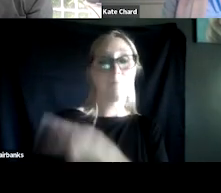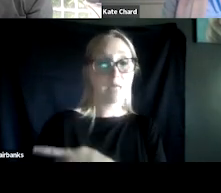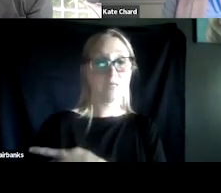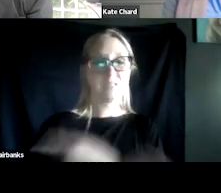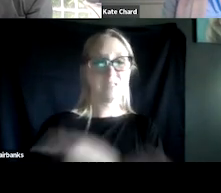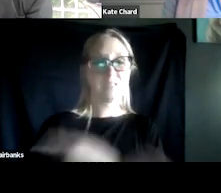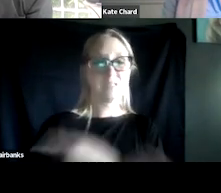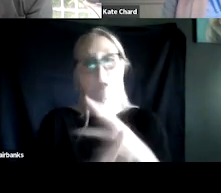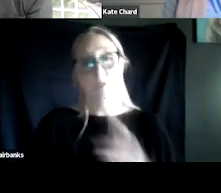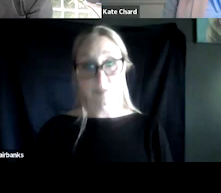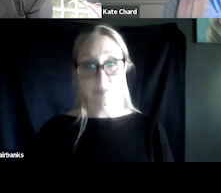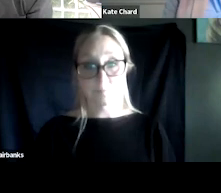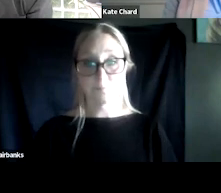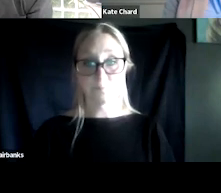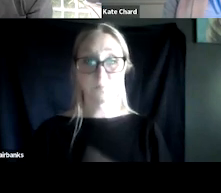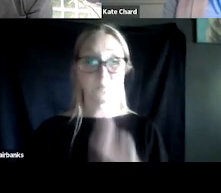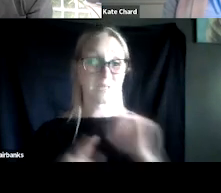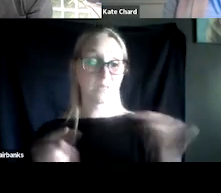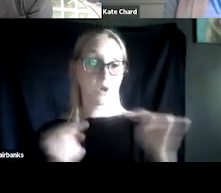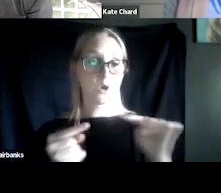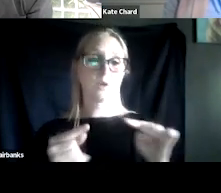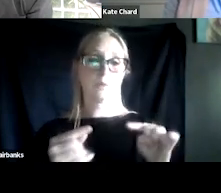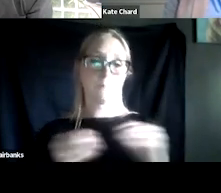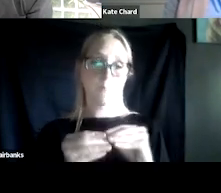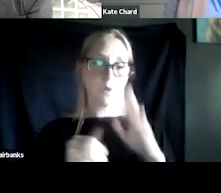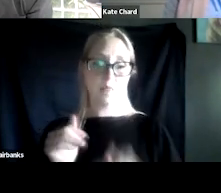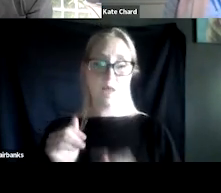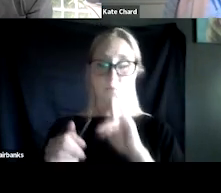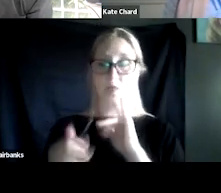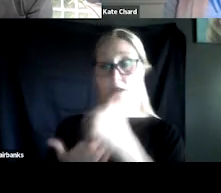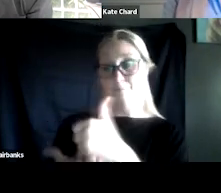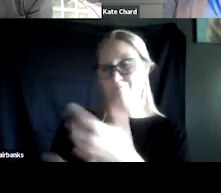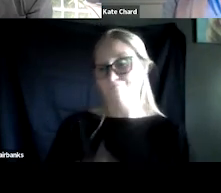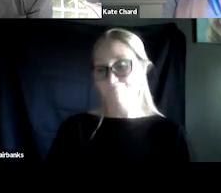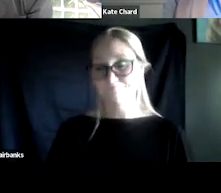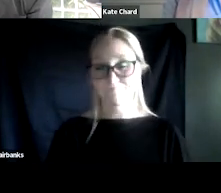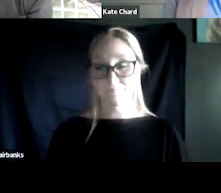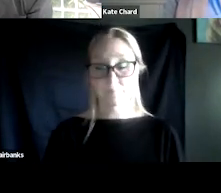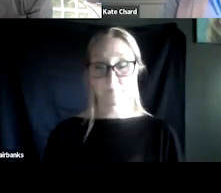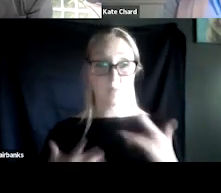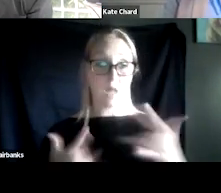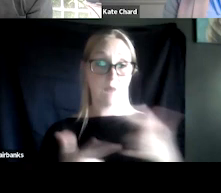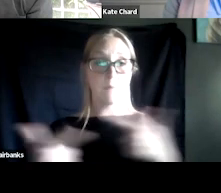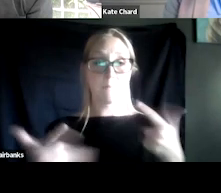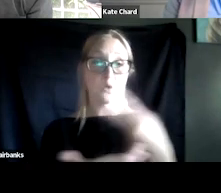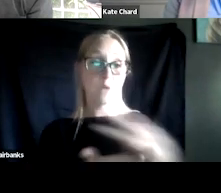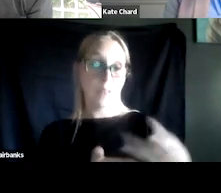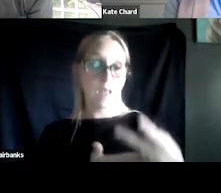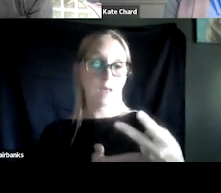We are doing more harm than good. The likelihood of a larger relapse when we don't treat the PTSD